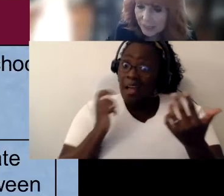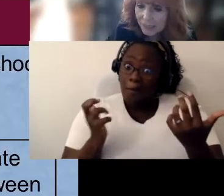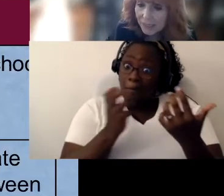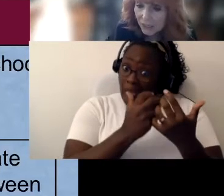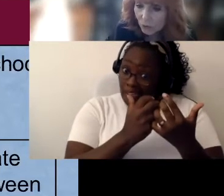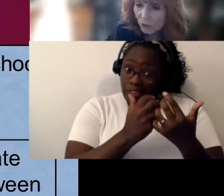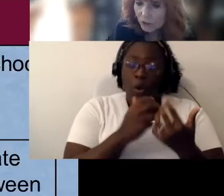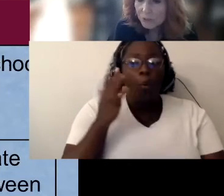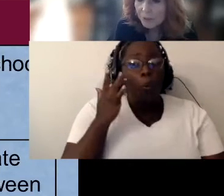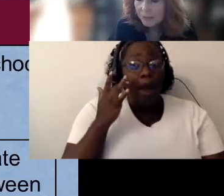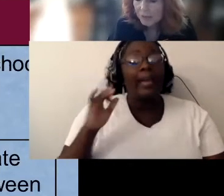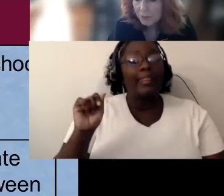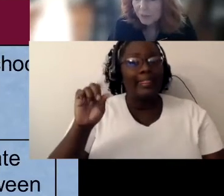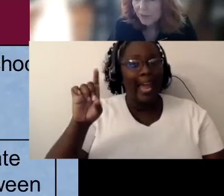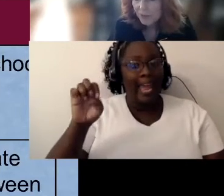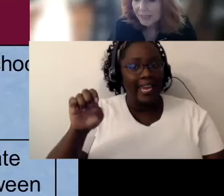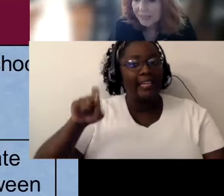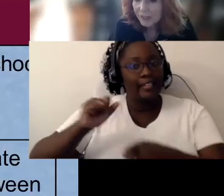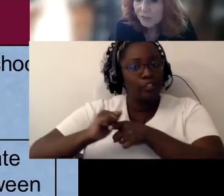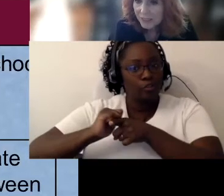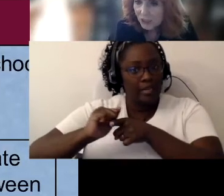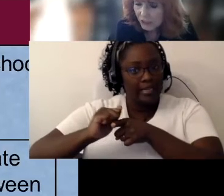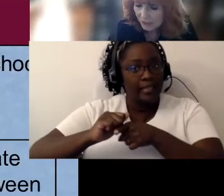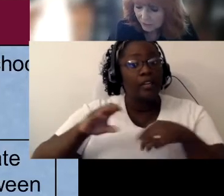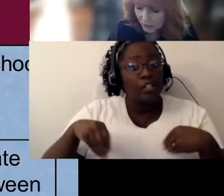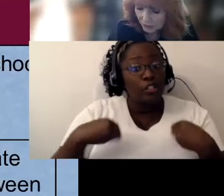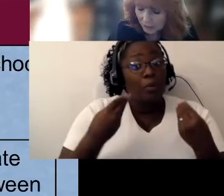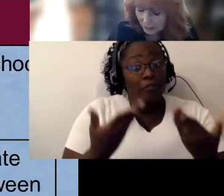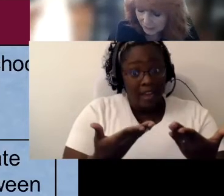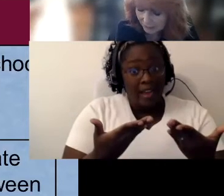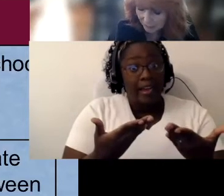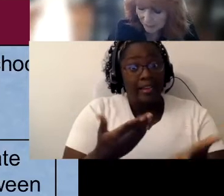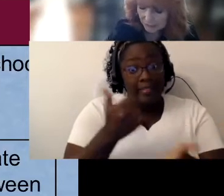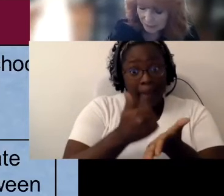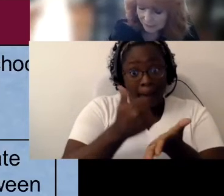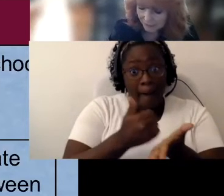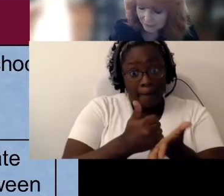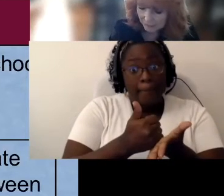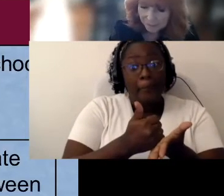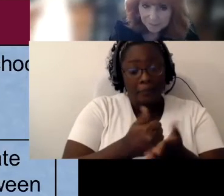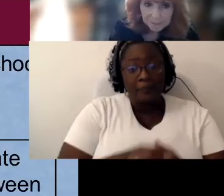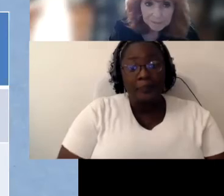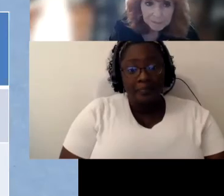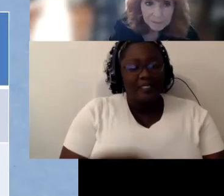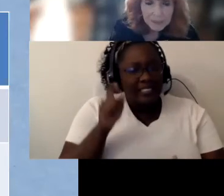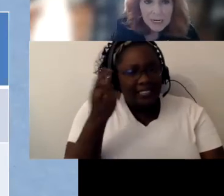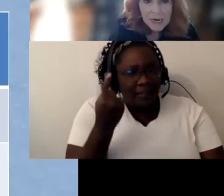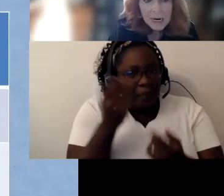training in order to be able to provide intervention, but thats deafblind specific